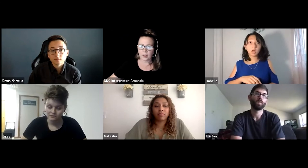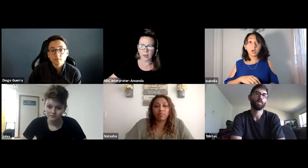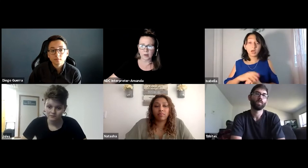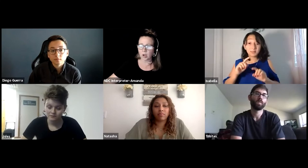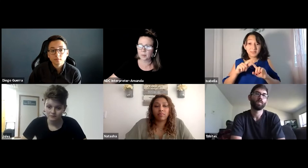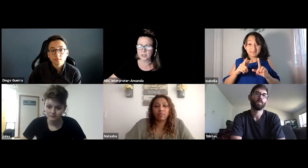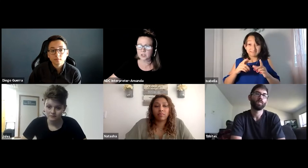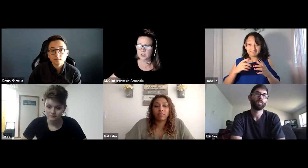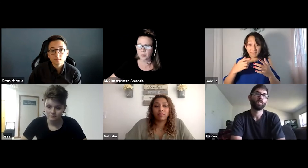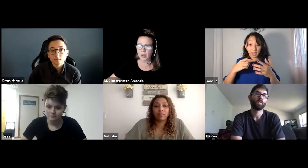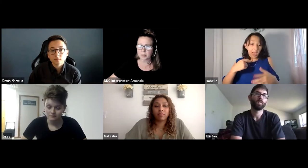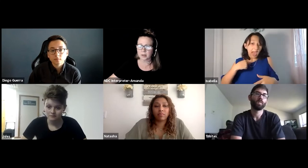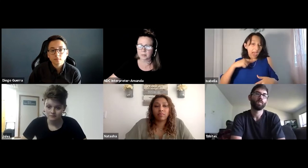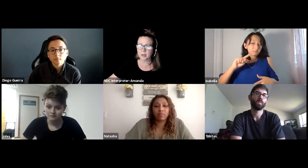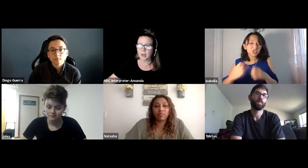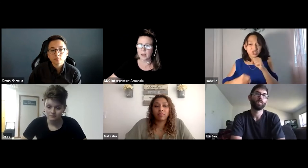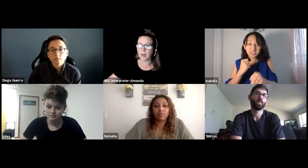I had accommodations, no problem.